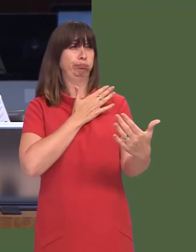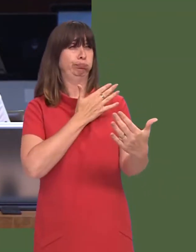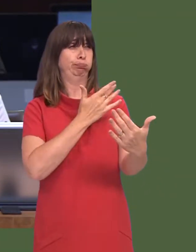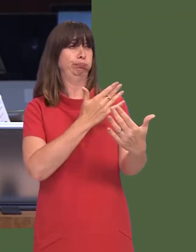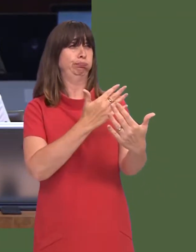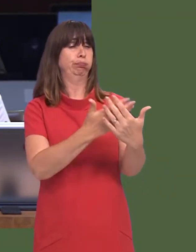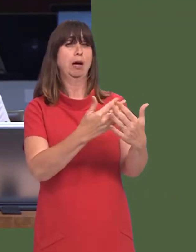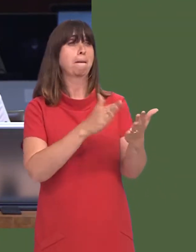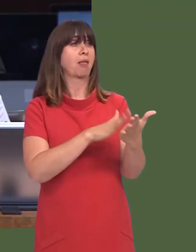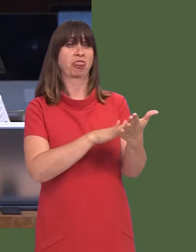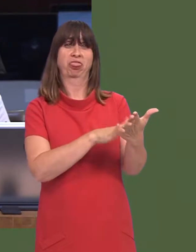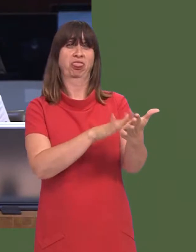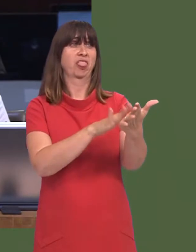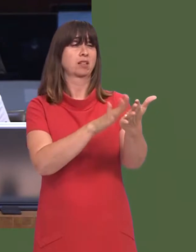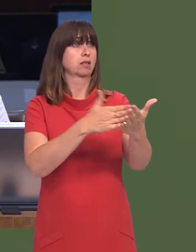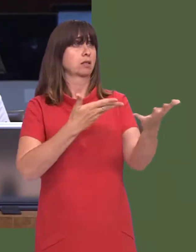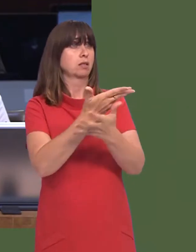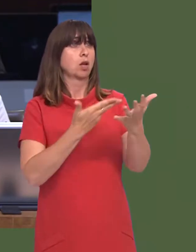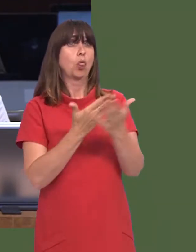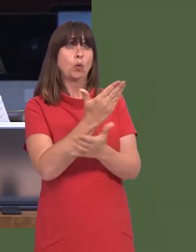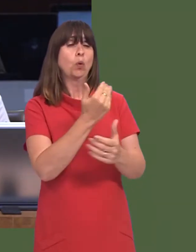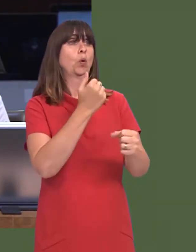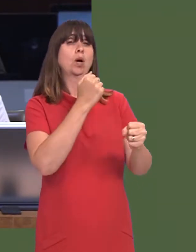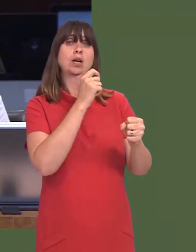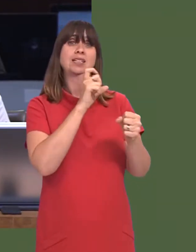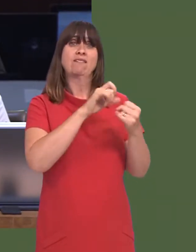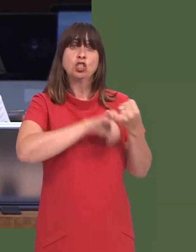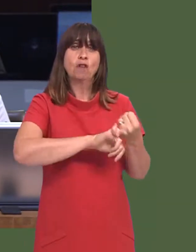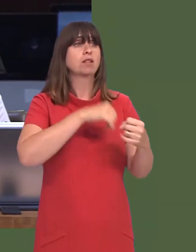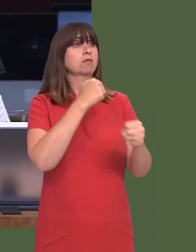with the Welsh Government (through civil servants) for many months and nothing in our funding